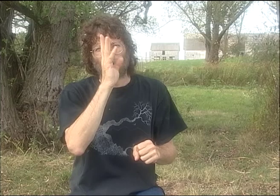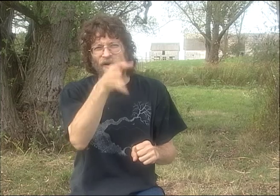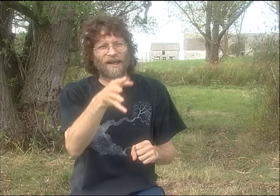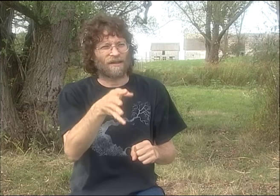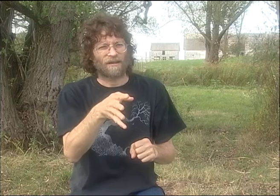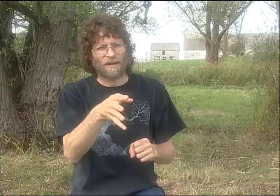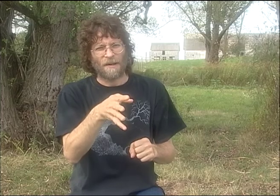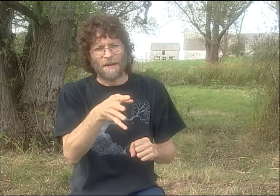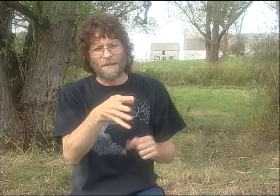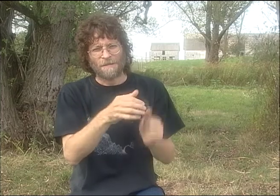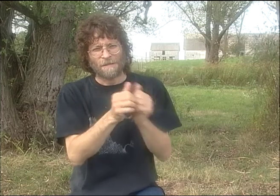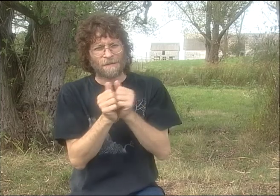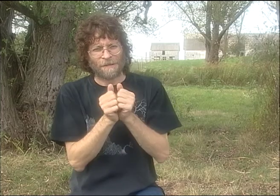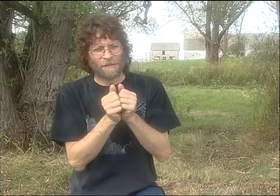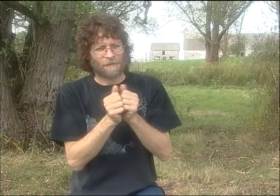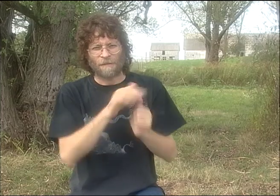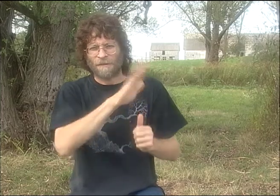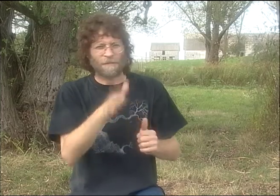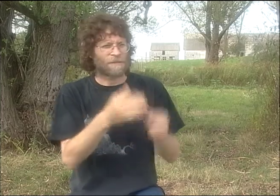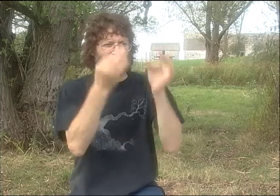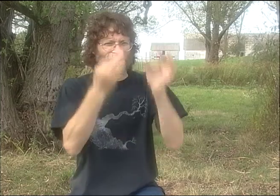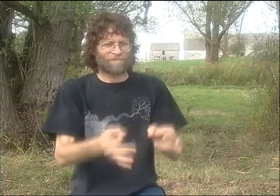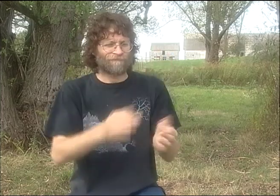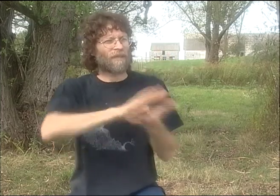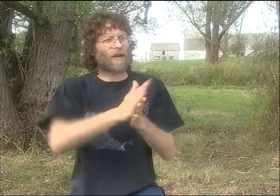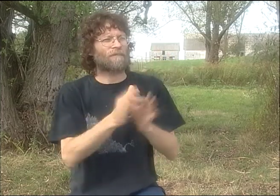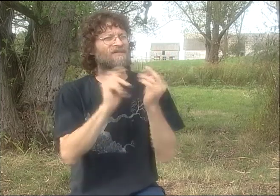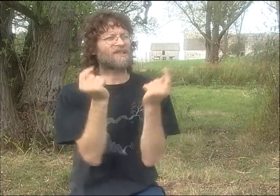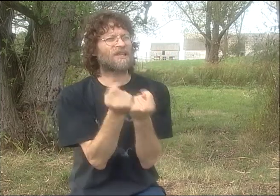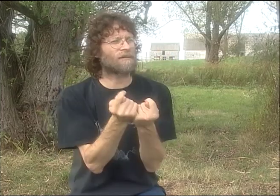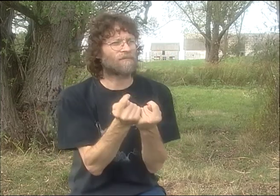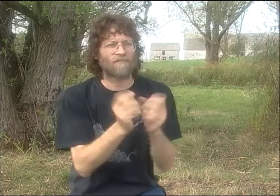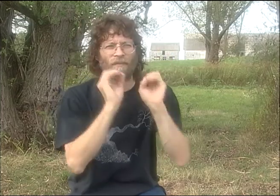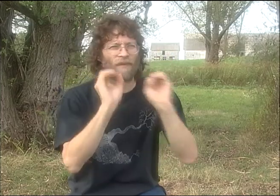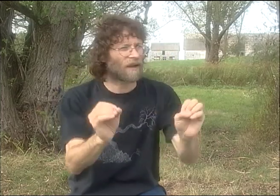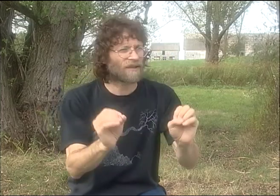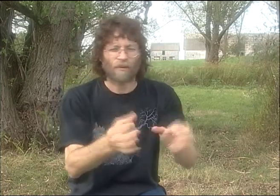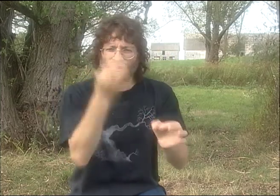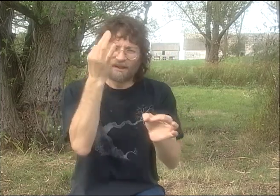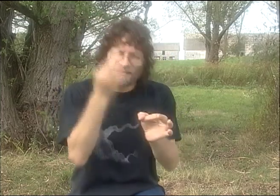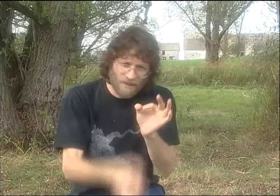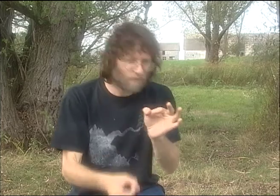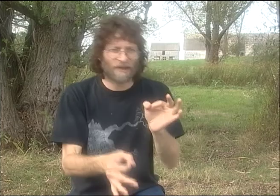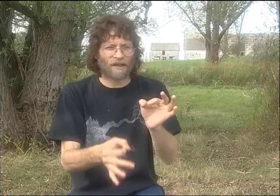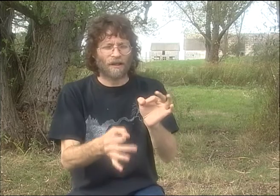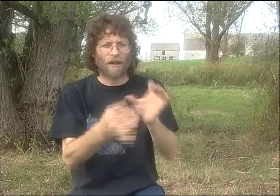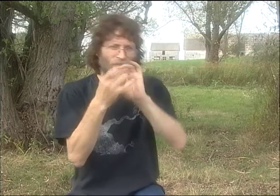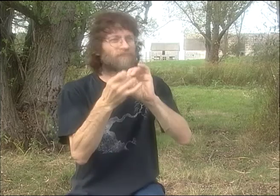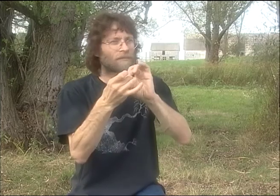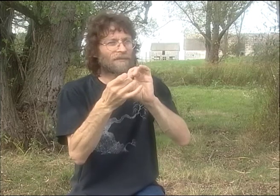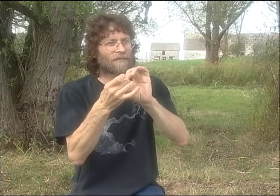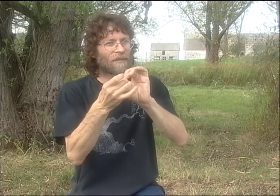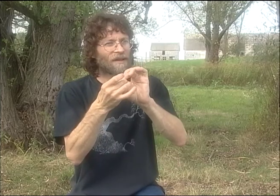WE NEVER ACTUALLY TRIED TO CREATED THINGS TOGETHER OR DECIDE TO BECOME A TEAM.